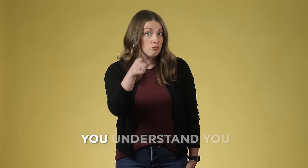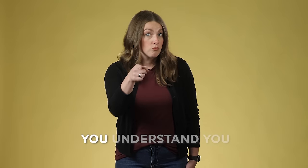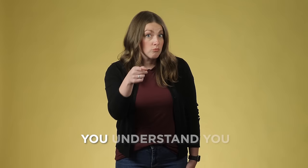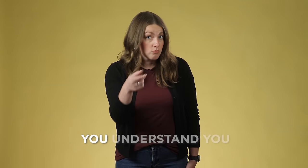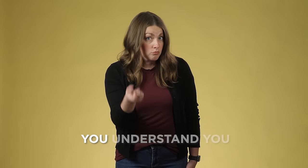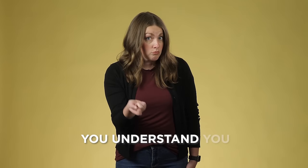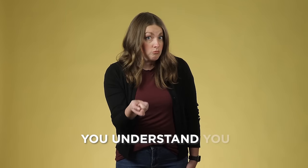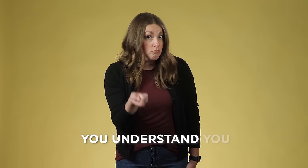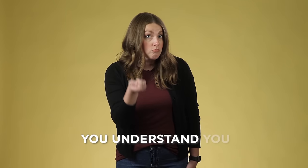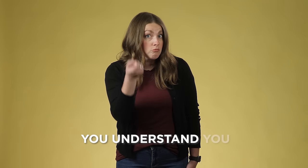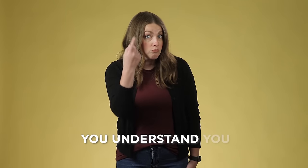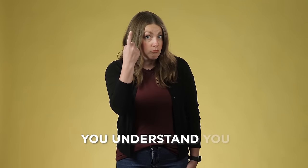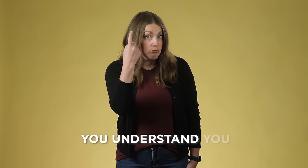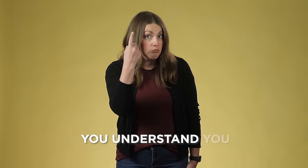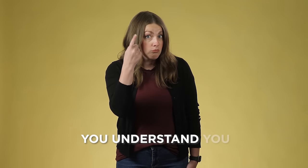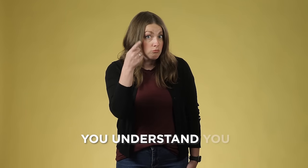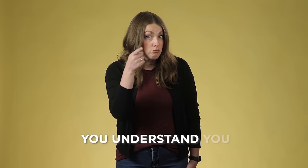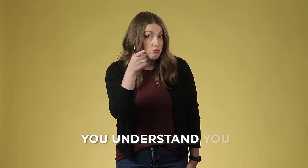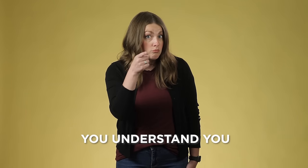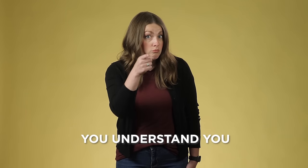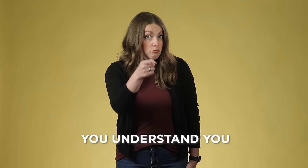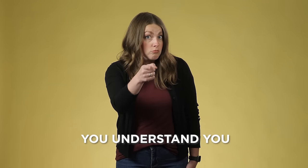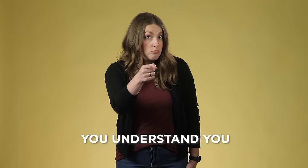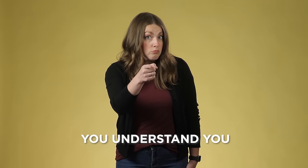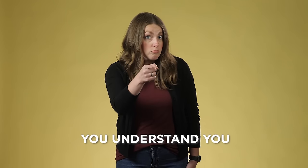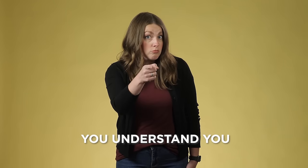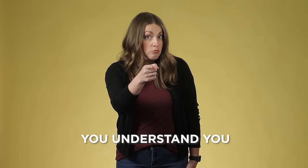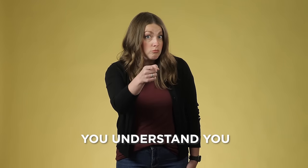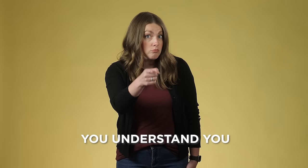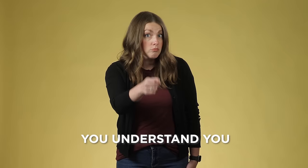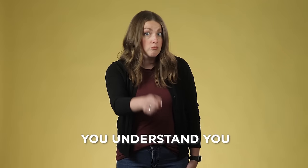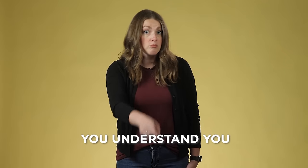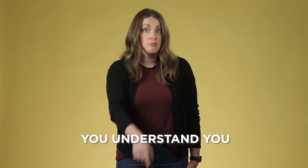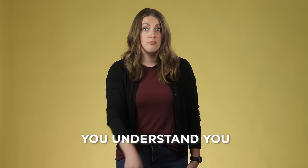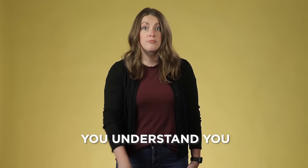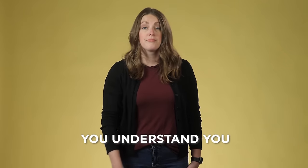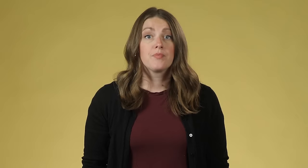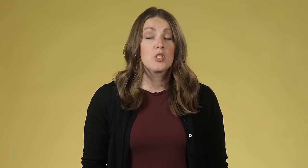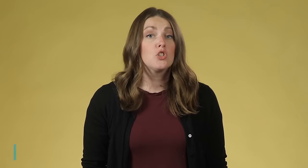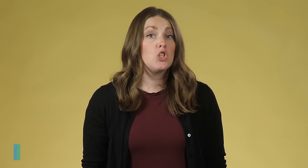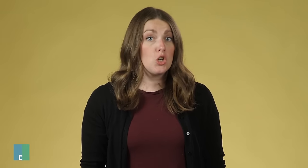comment about that. You're going to see this in the sentences at the end of this section.